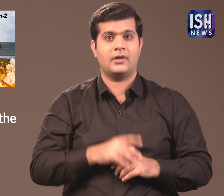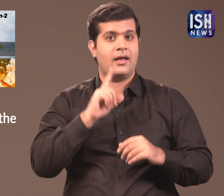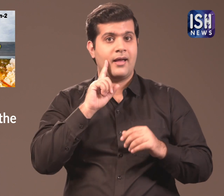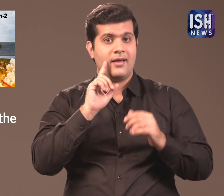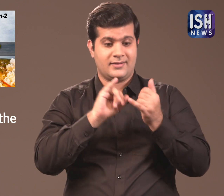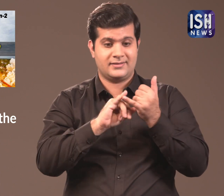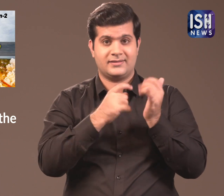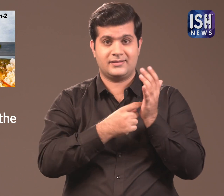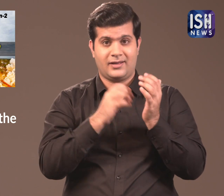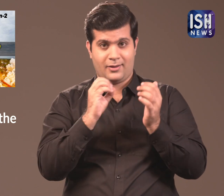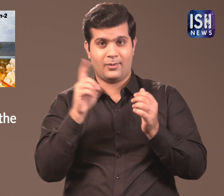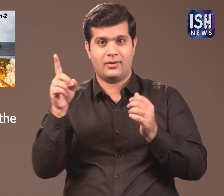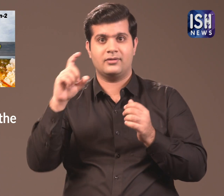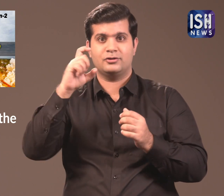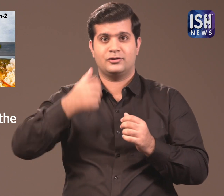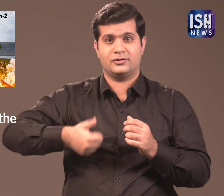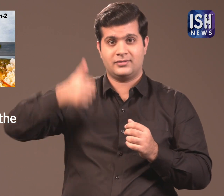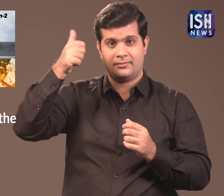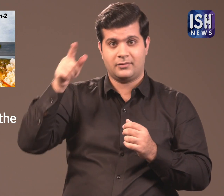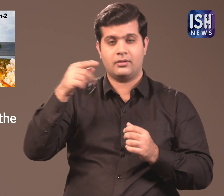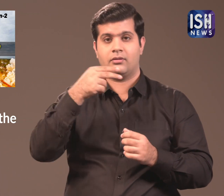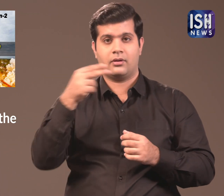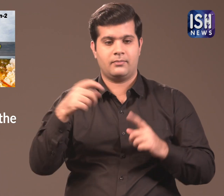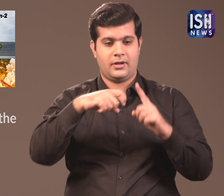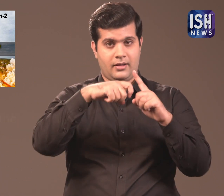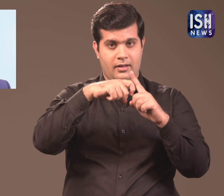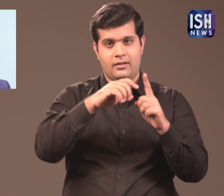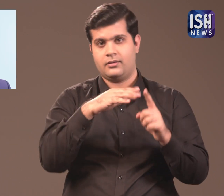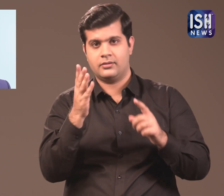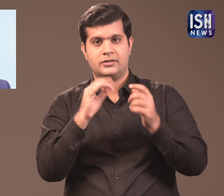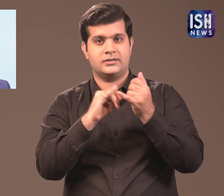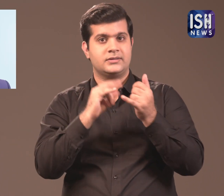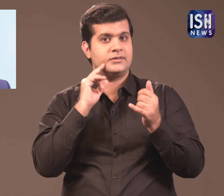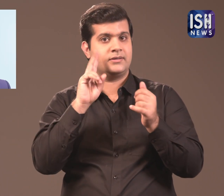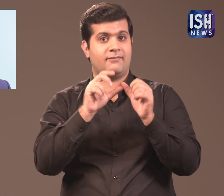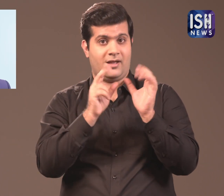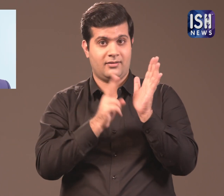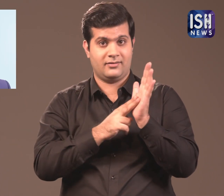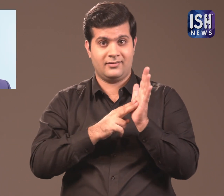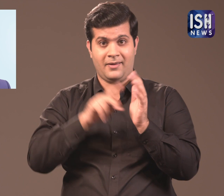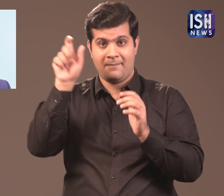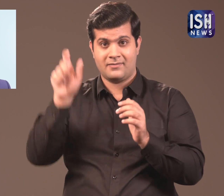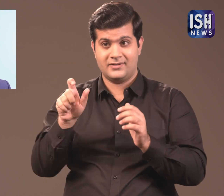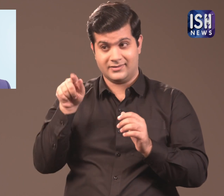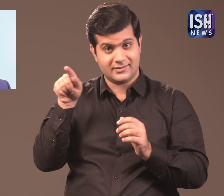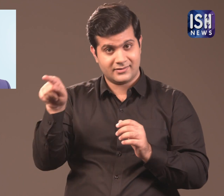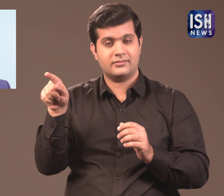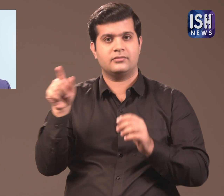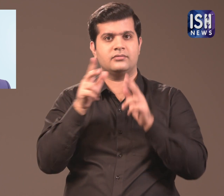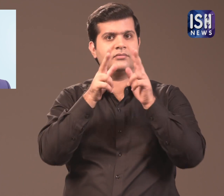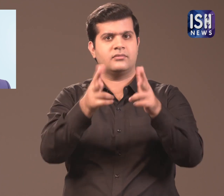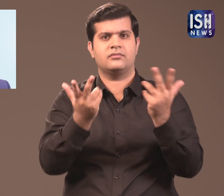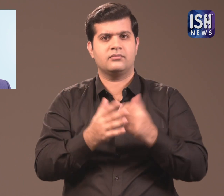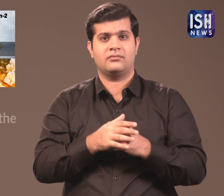ISRO Chairman K Sivan said that